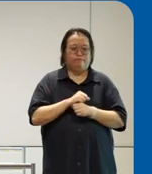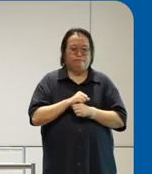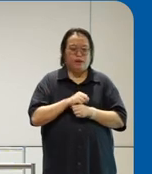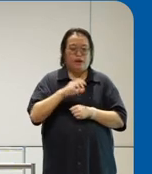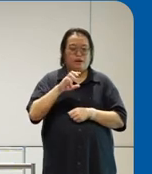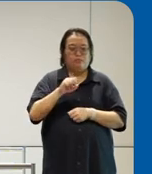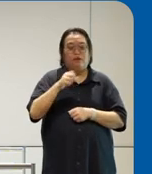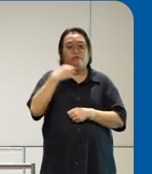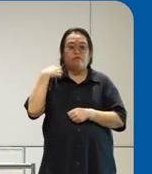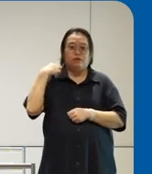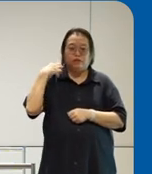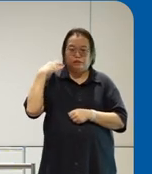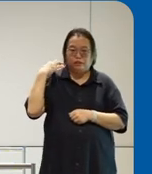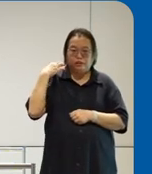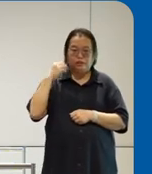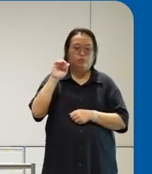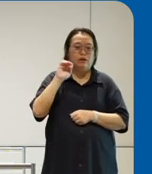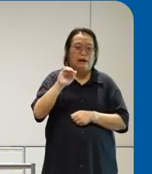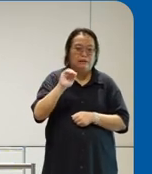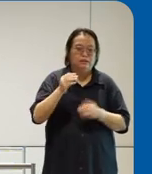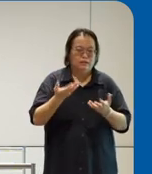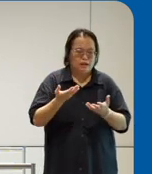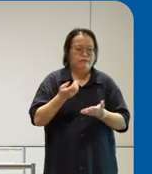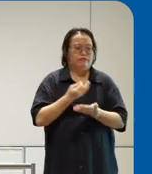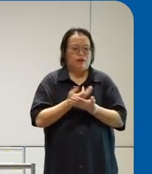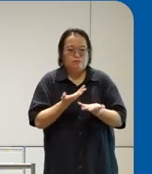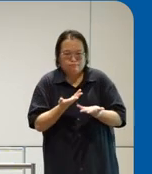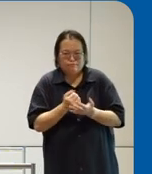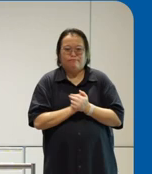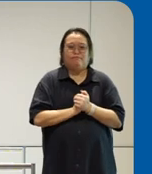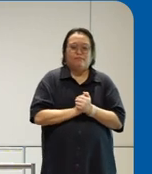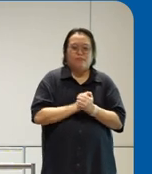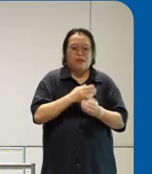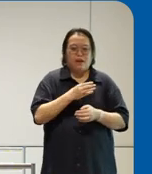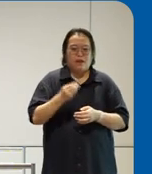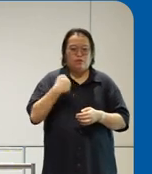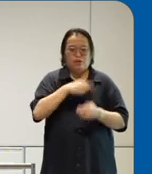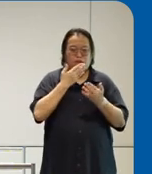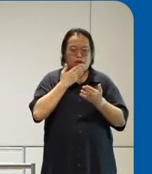some money from the bosses they gave us some and we we got like a good bunch of public officers to